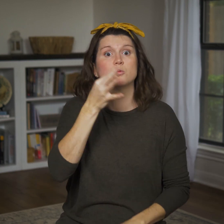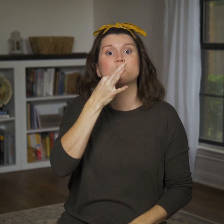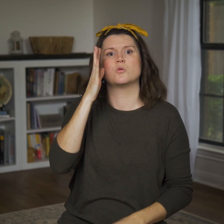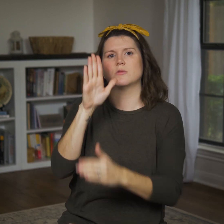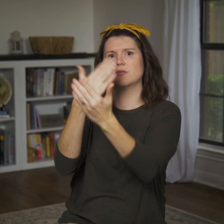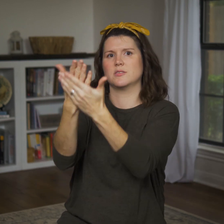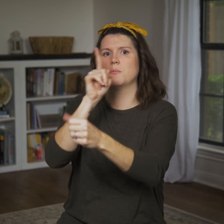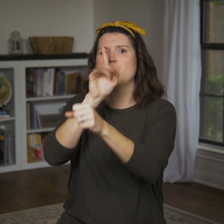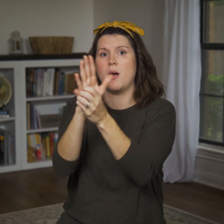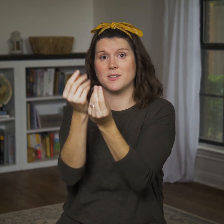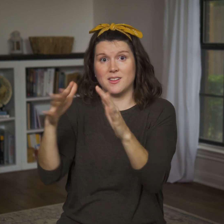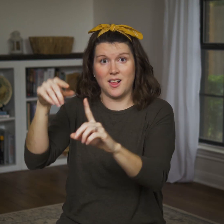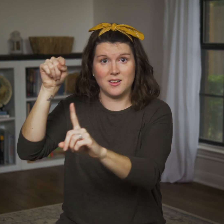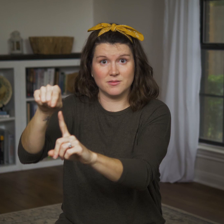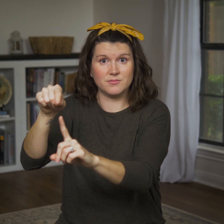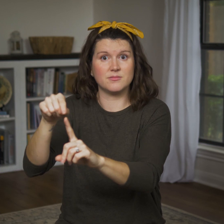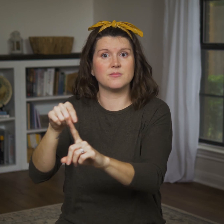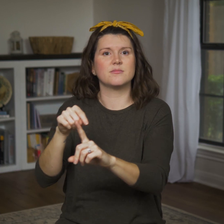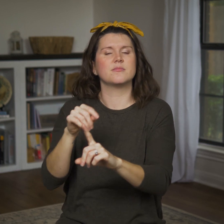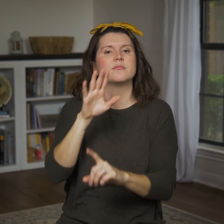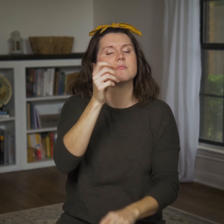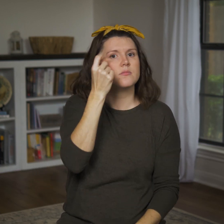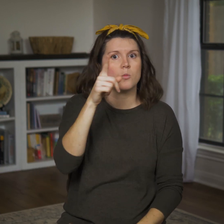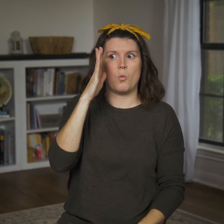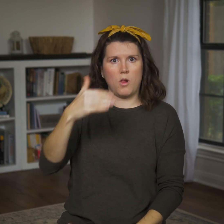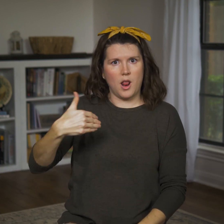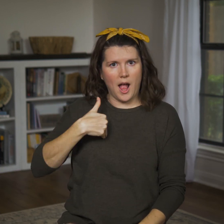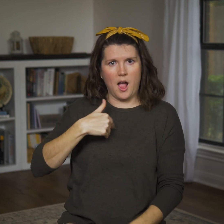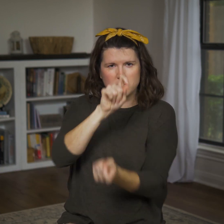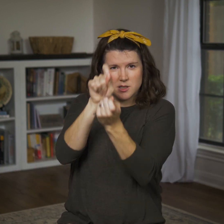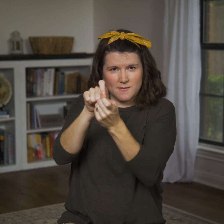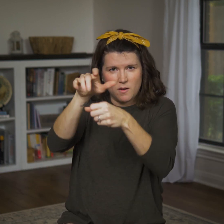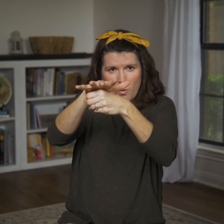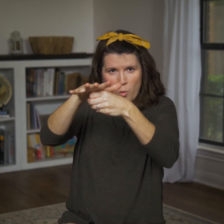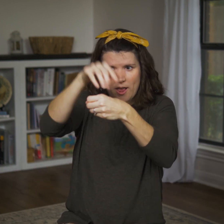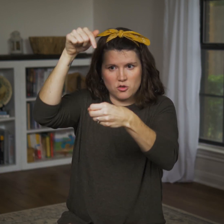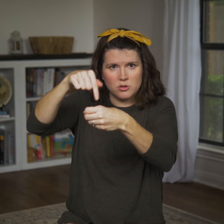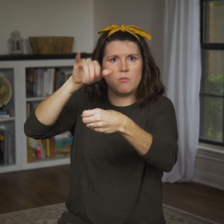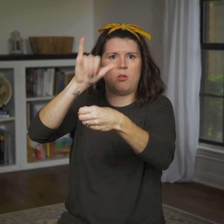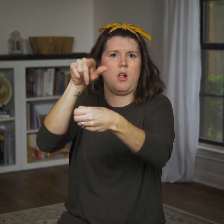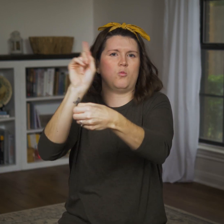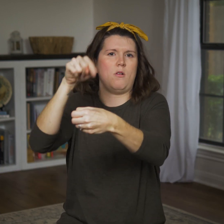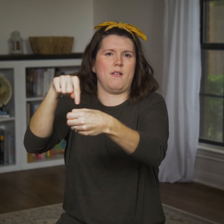once they get into the Promised Land. First, there’ll be one specific spot where